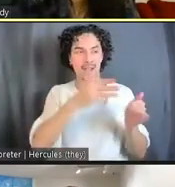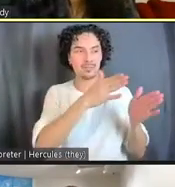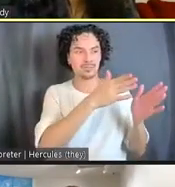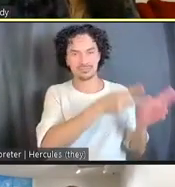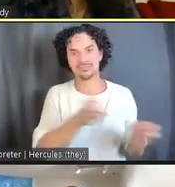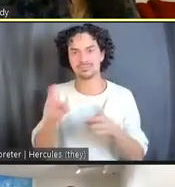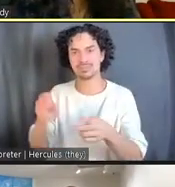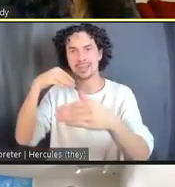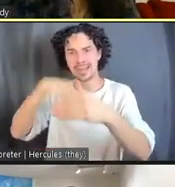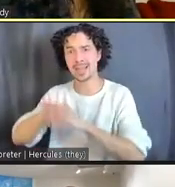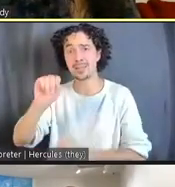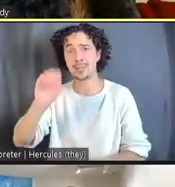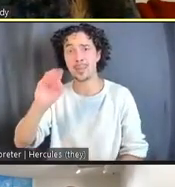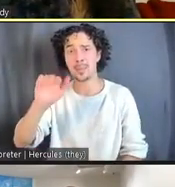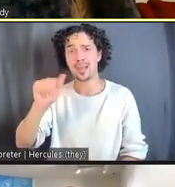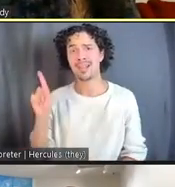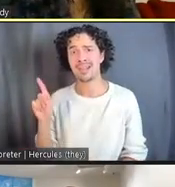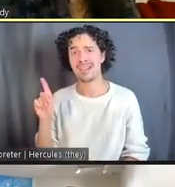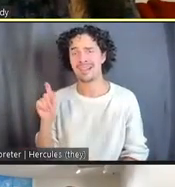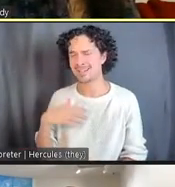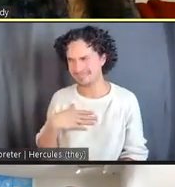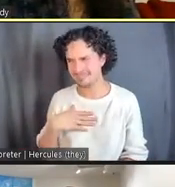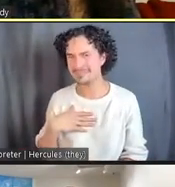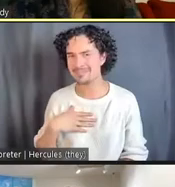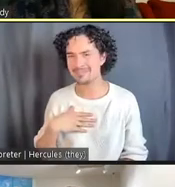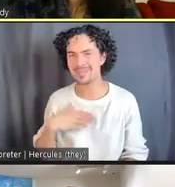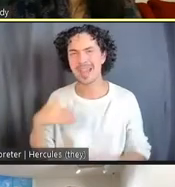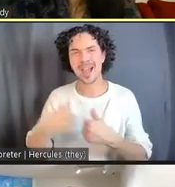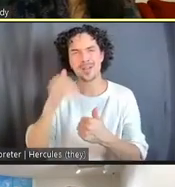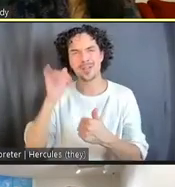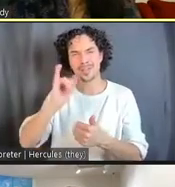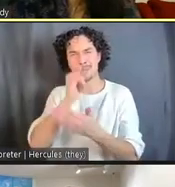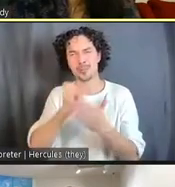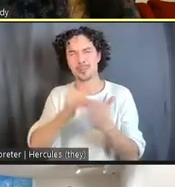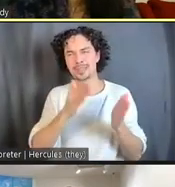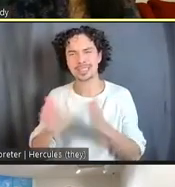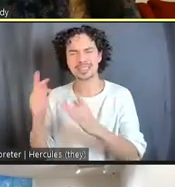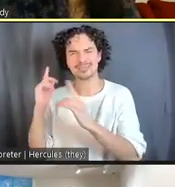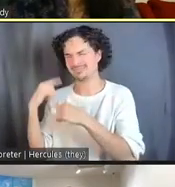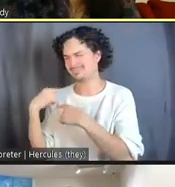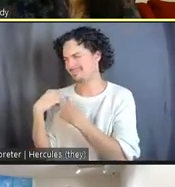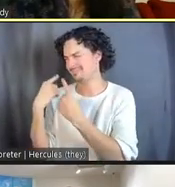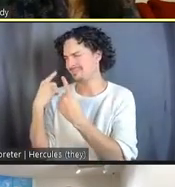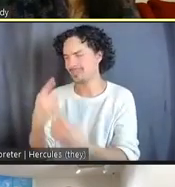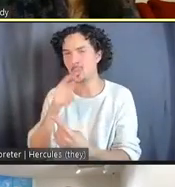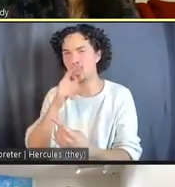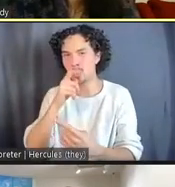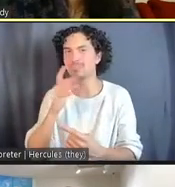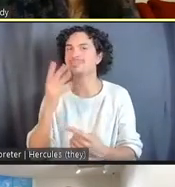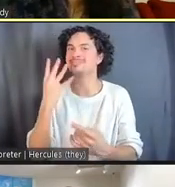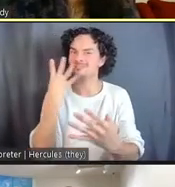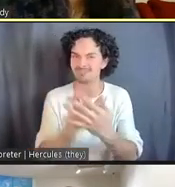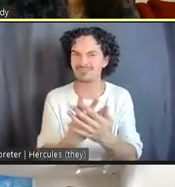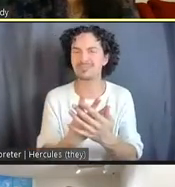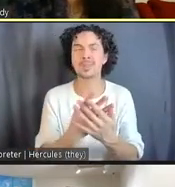So, how have the incarcerated artists who are part of the show felt about